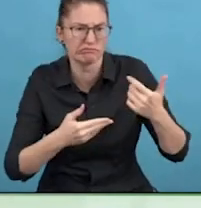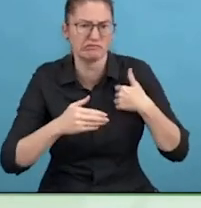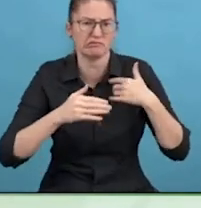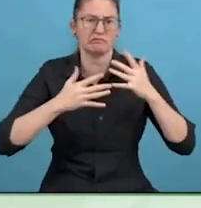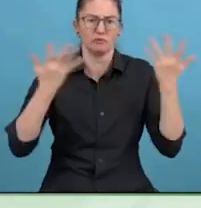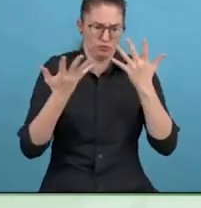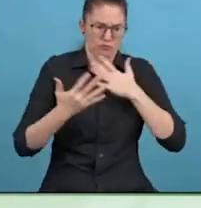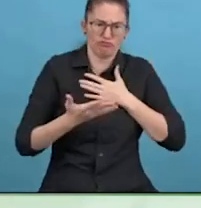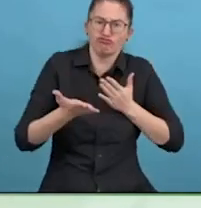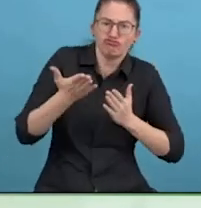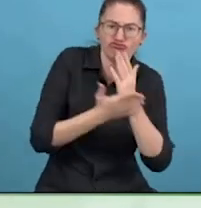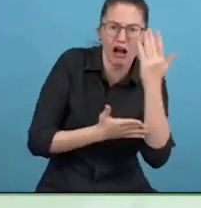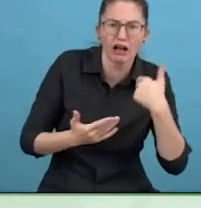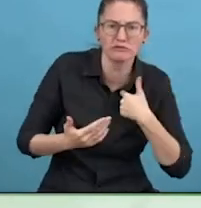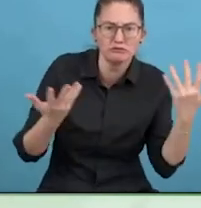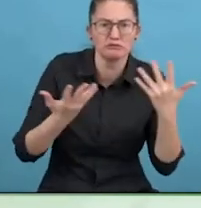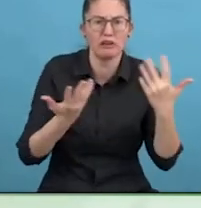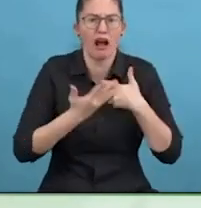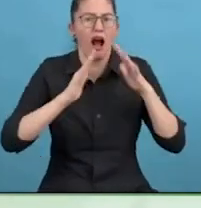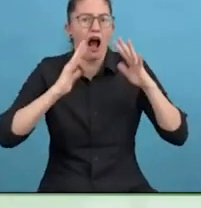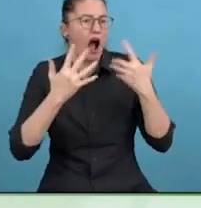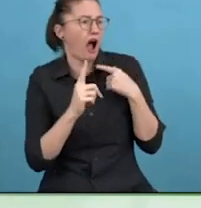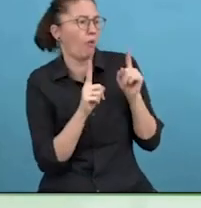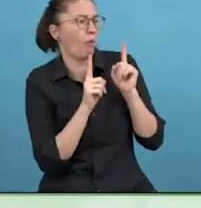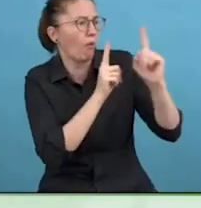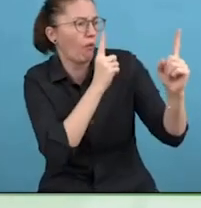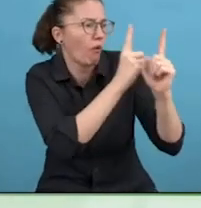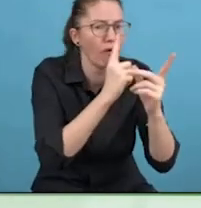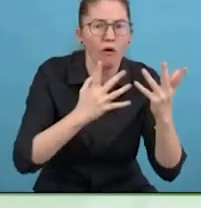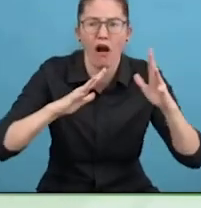One more question, what do you wish people knew about Long COVID